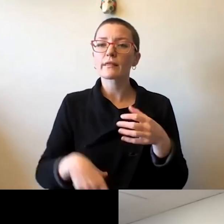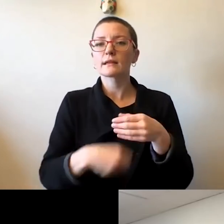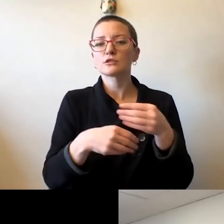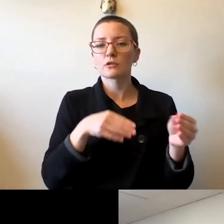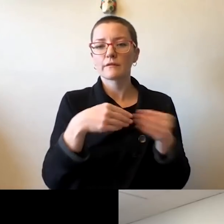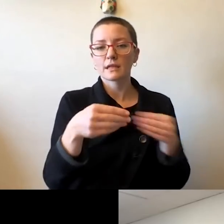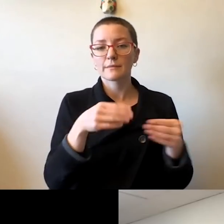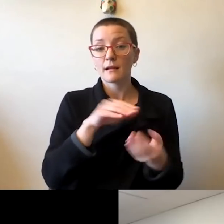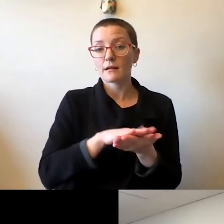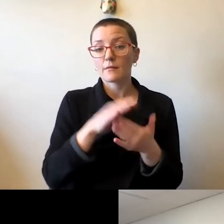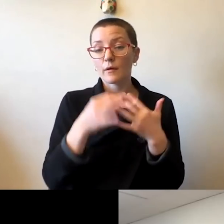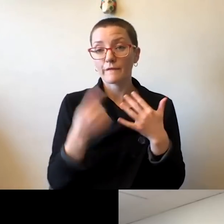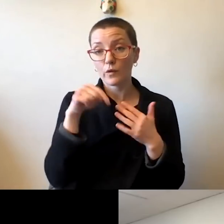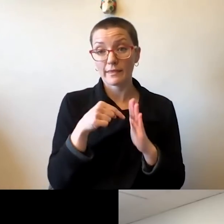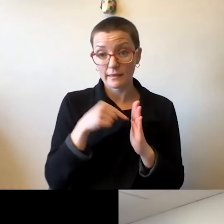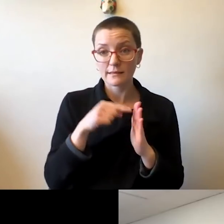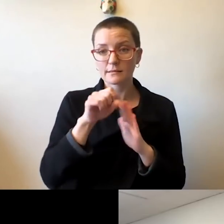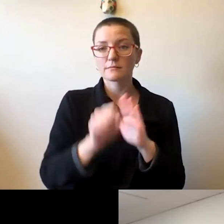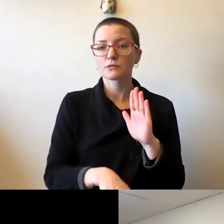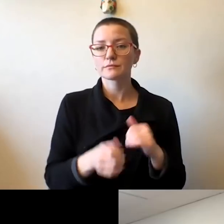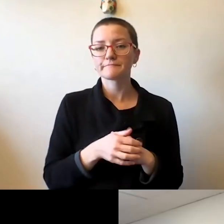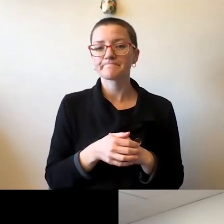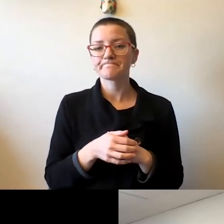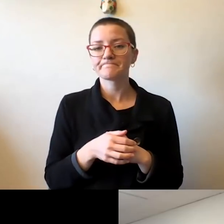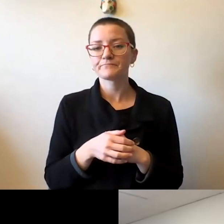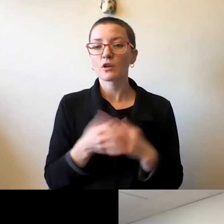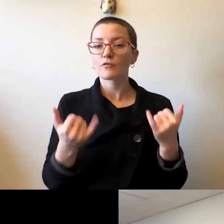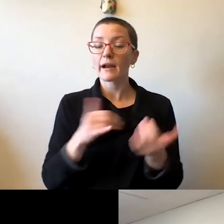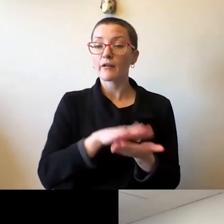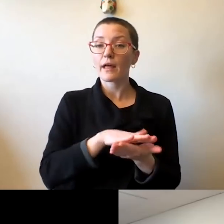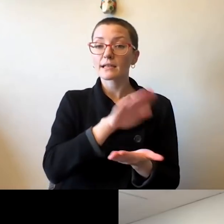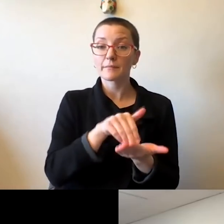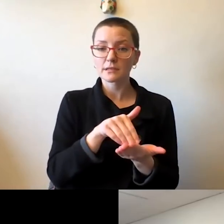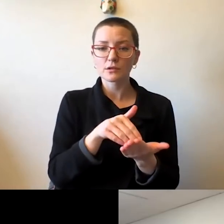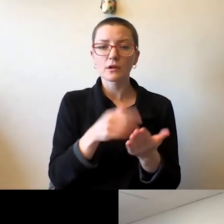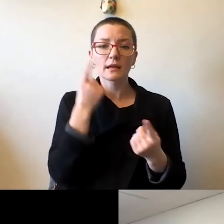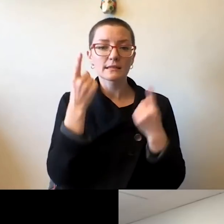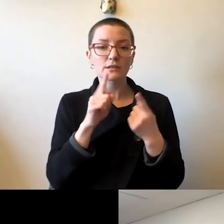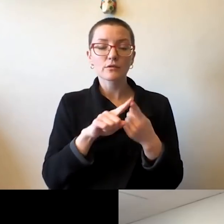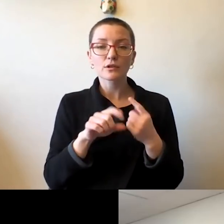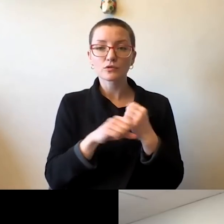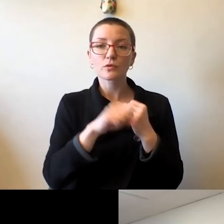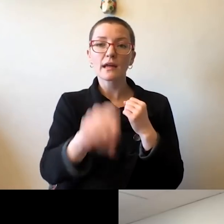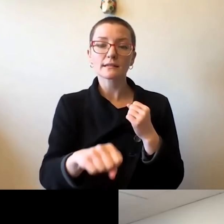The Senate is considering a proposal to extend the drop deadline to December 18.